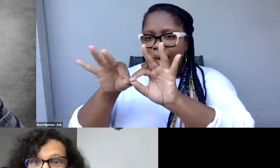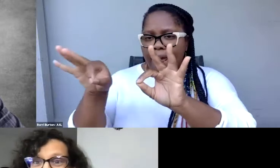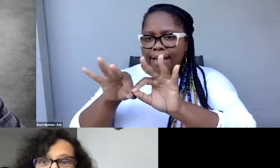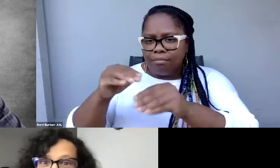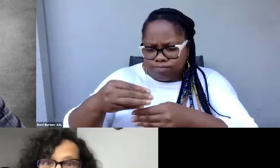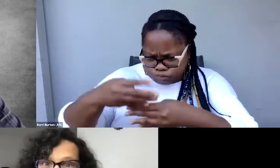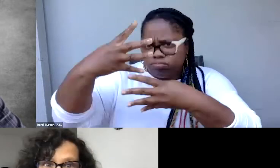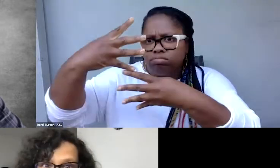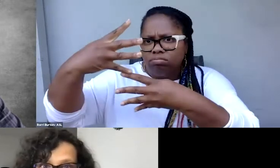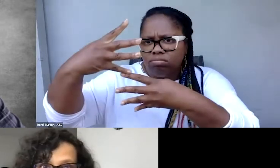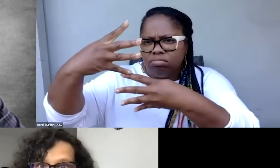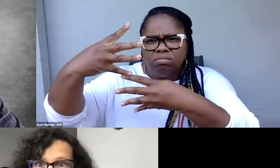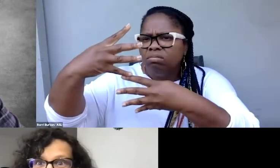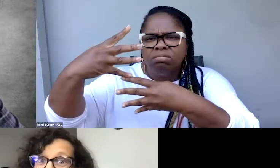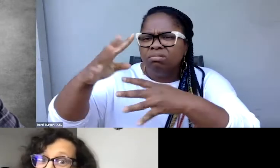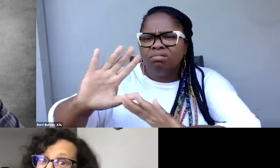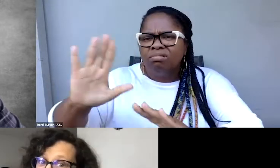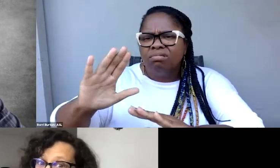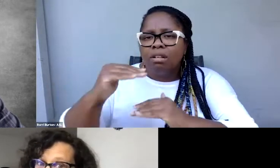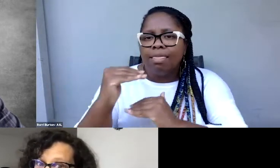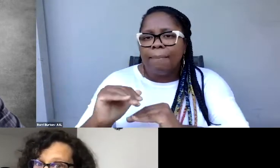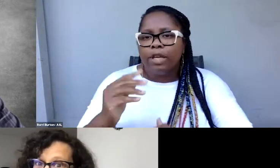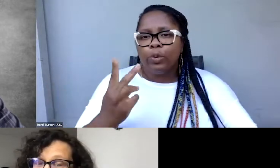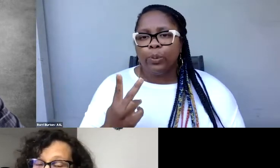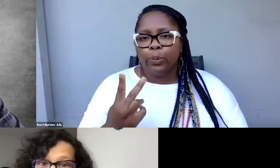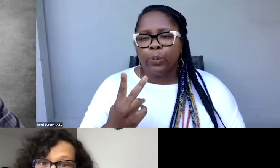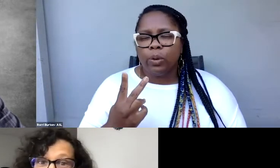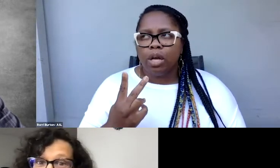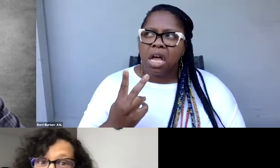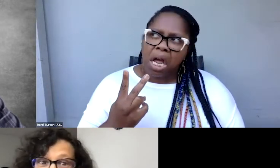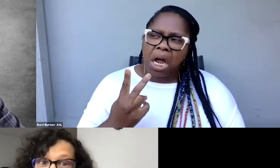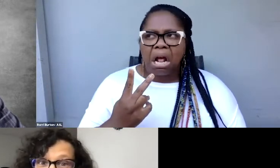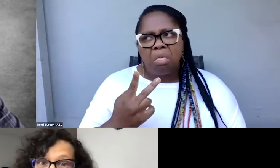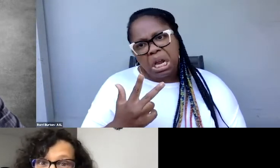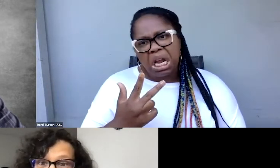You can only have two, I mean, maybe four. But really, you can only have two lines.